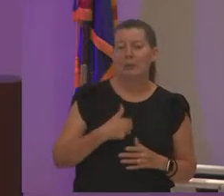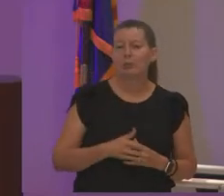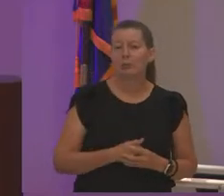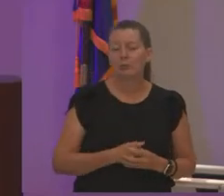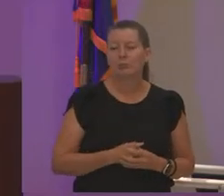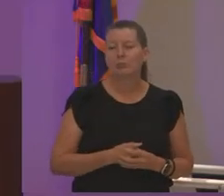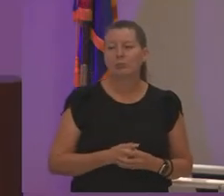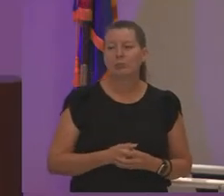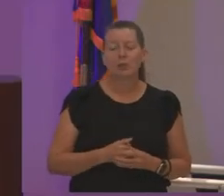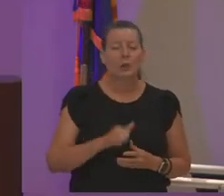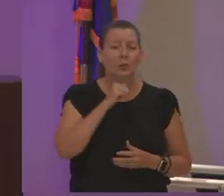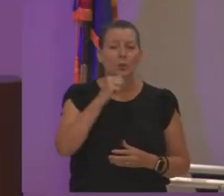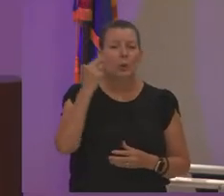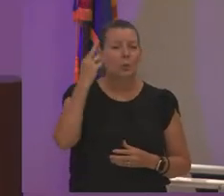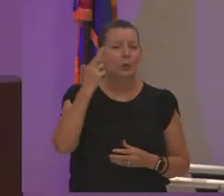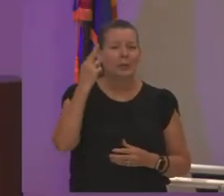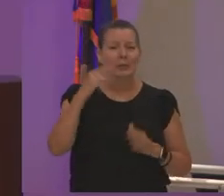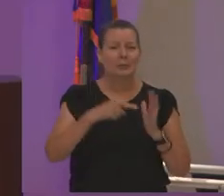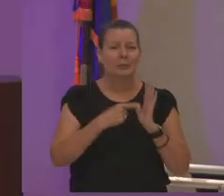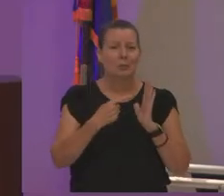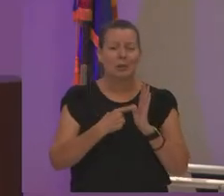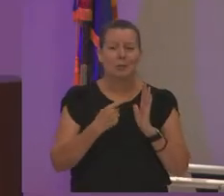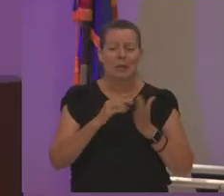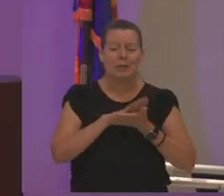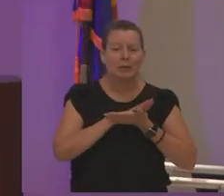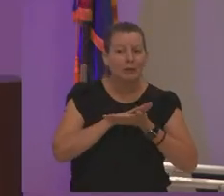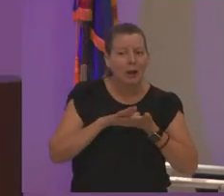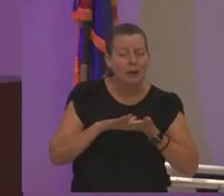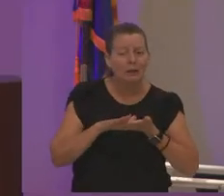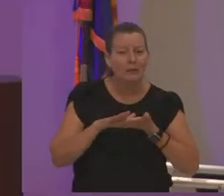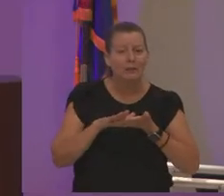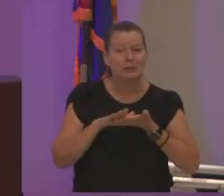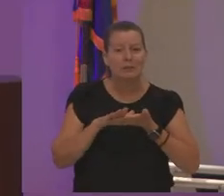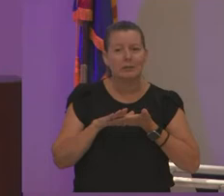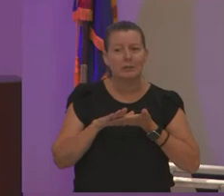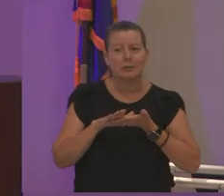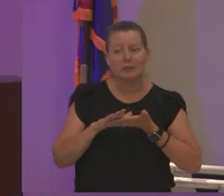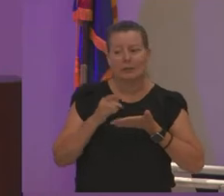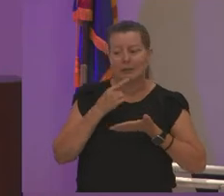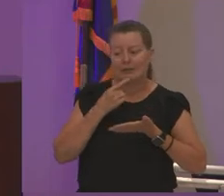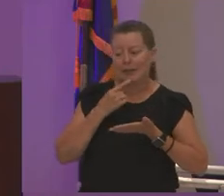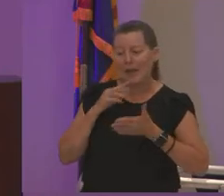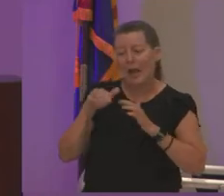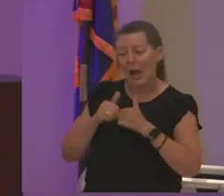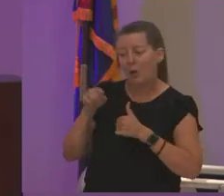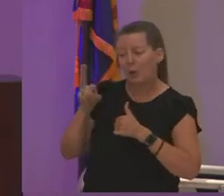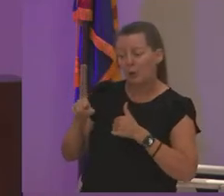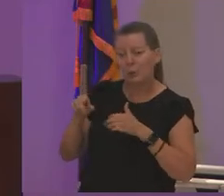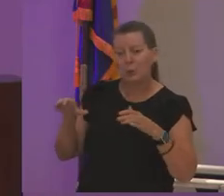you don't realize sometimes the kindness and just saying how are you today how far that goes a high